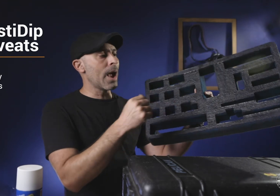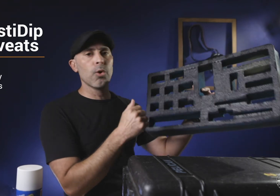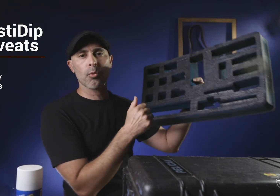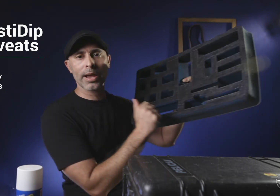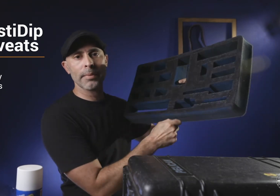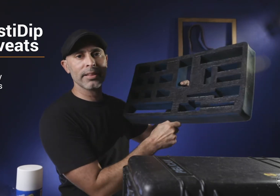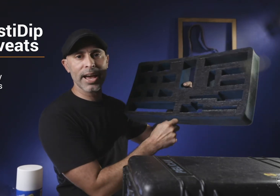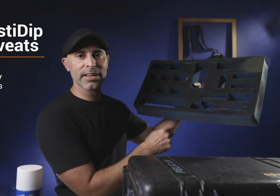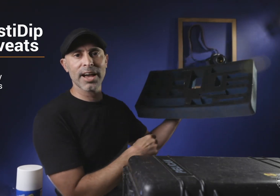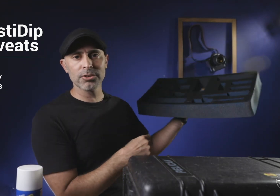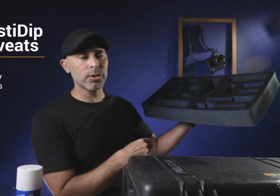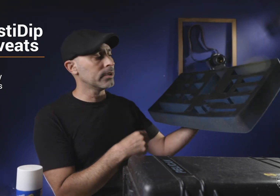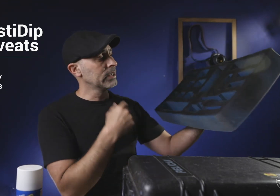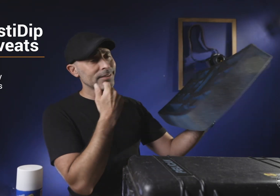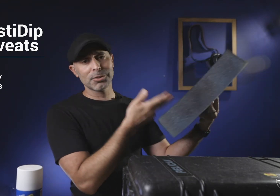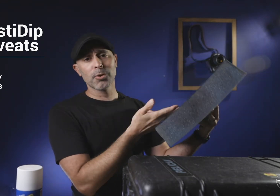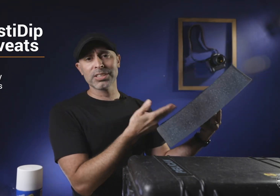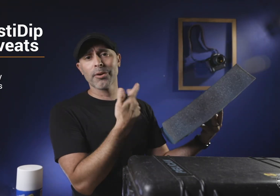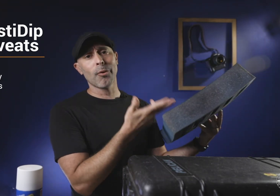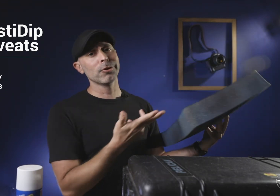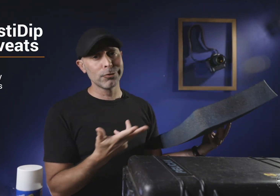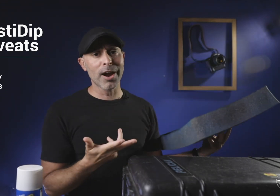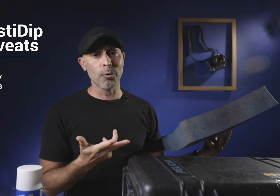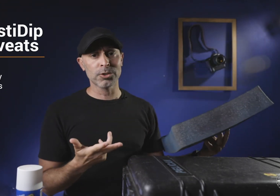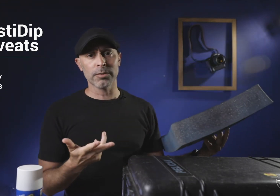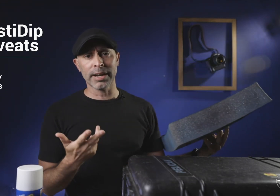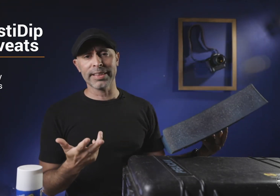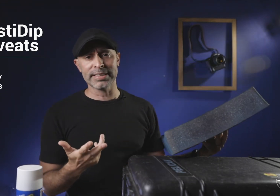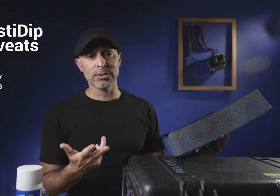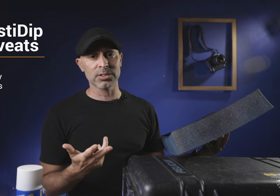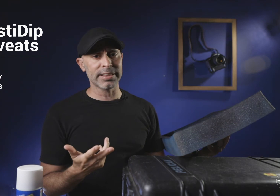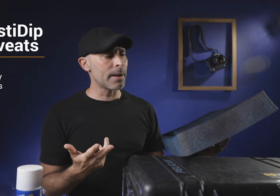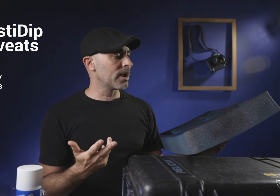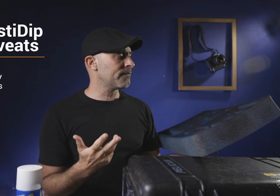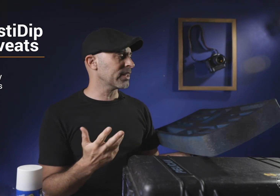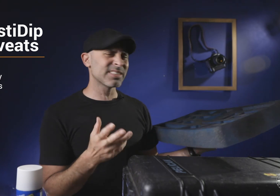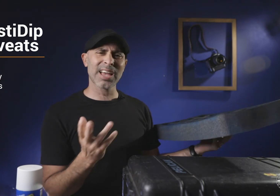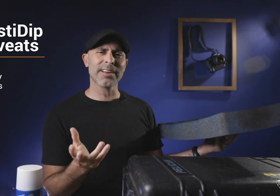I wouldn't recommend lighting a lighter to it don't smoke a cigarette or shoot fireworks or anything dangerous like that but I feel like this is kind of